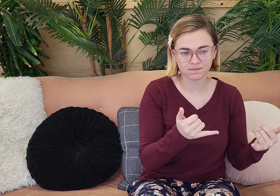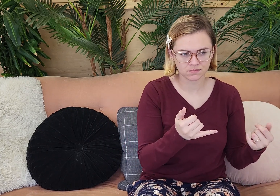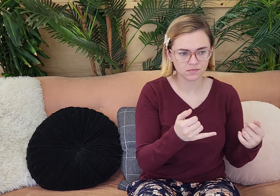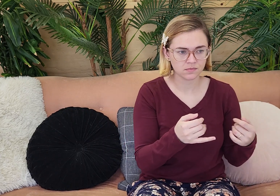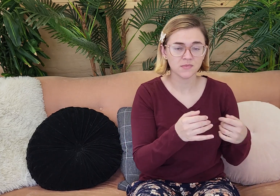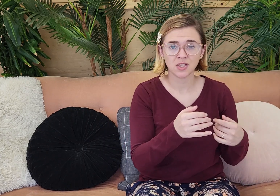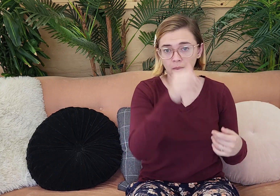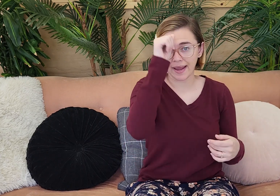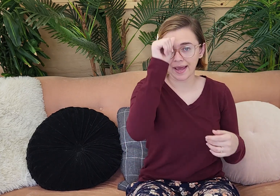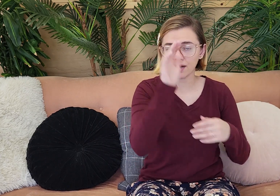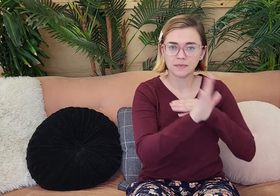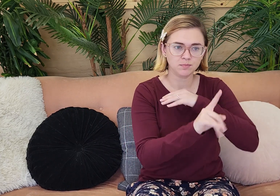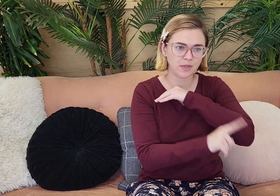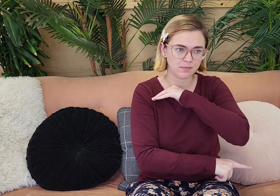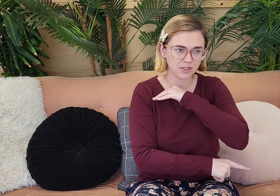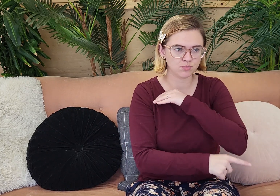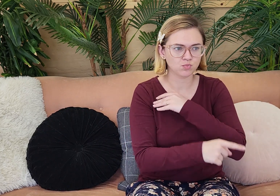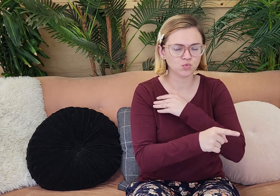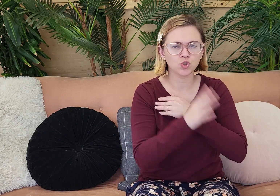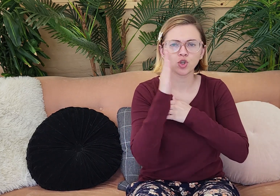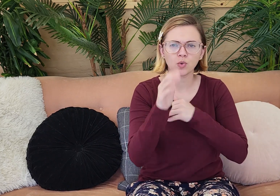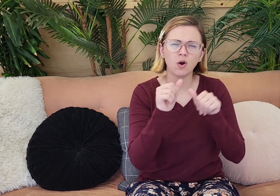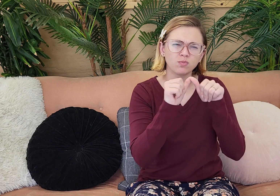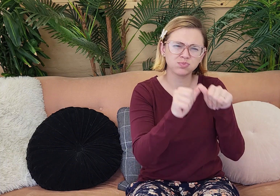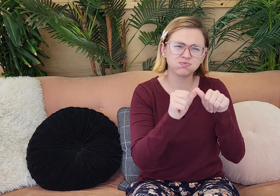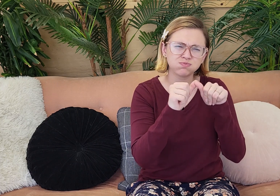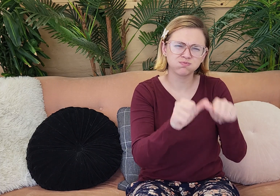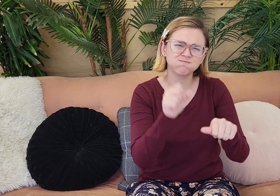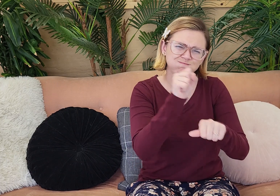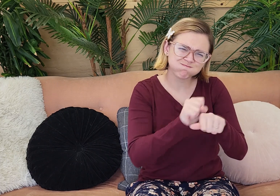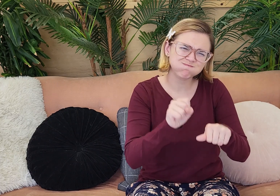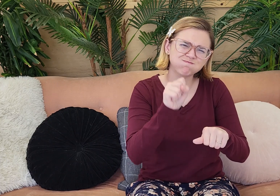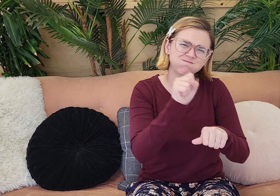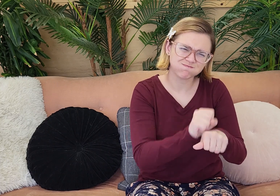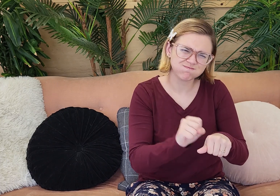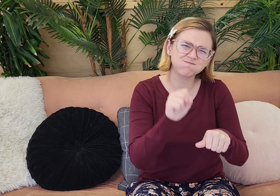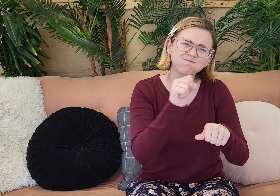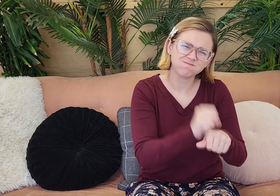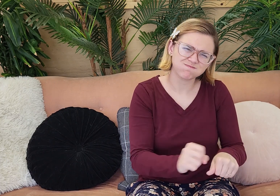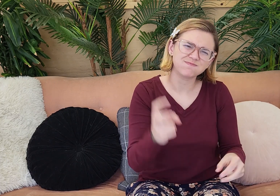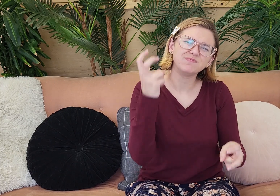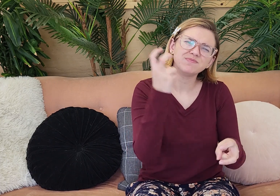to Adam. So Adam's punishment would be that you are